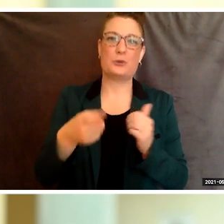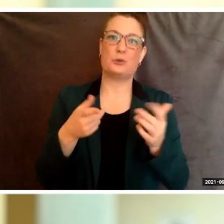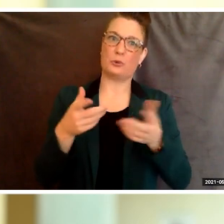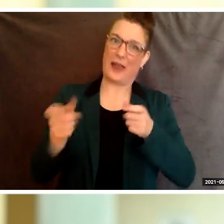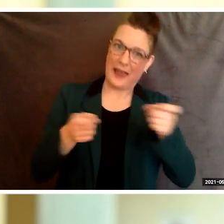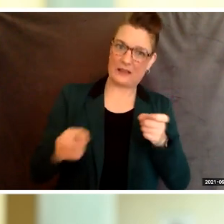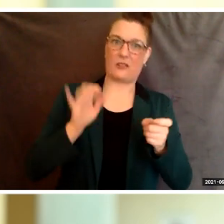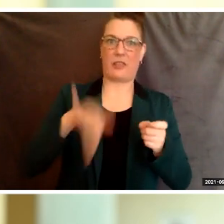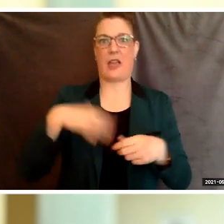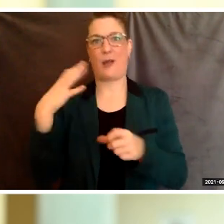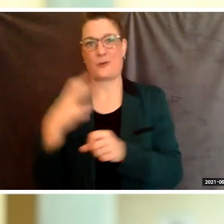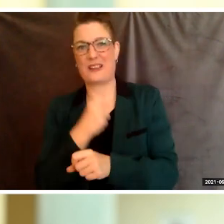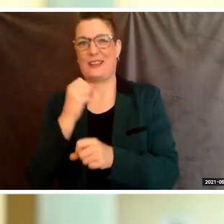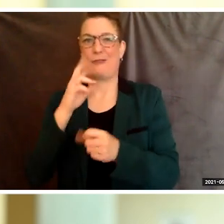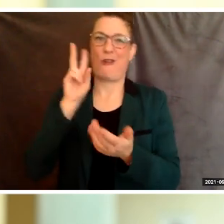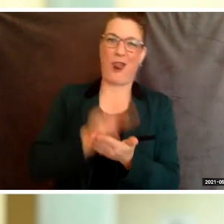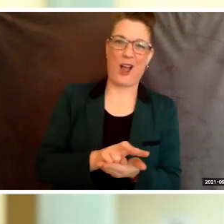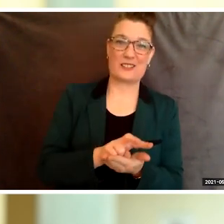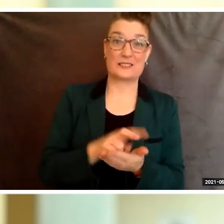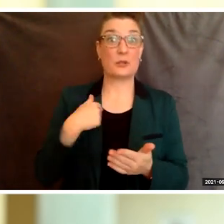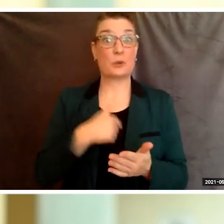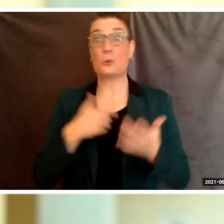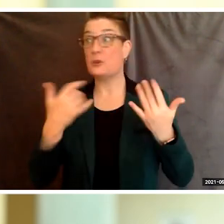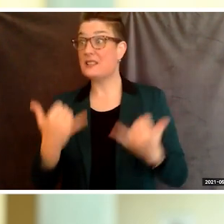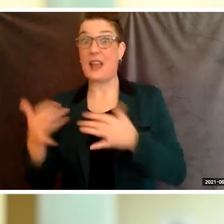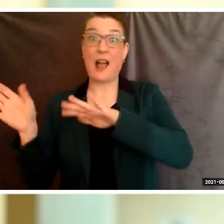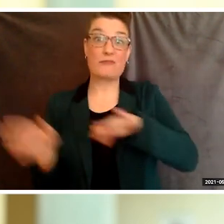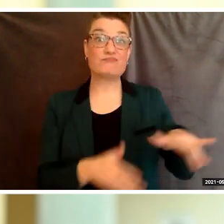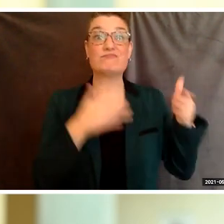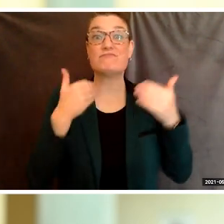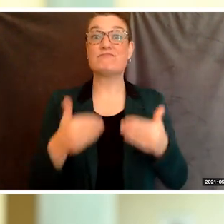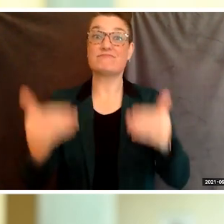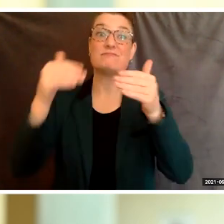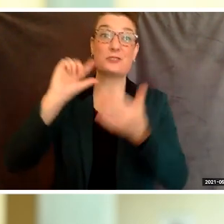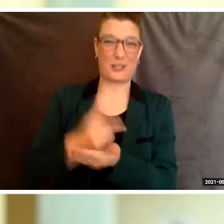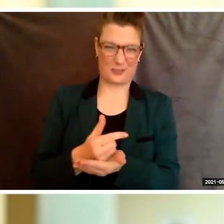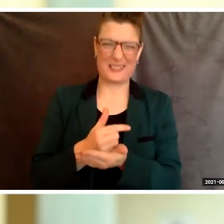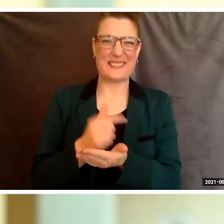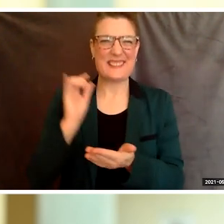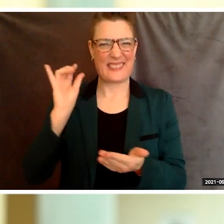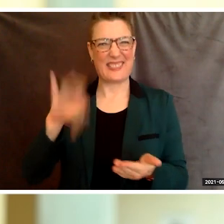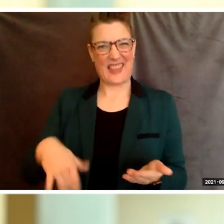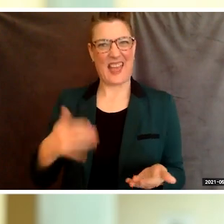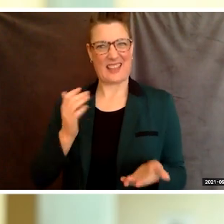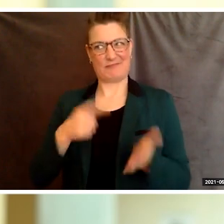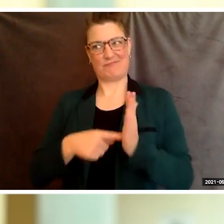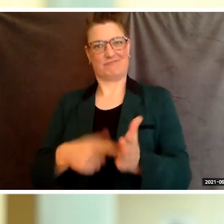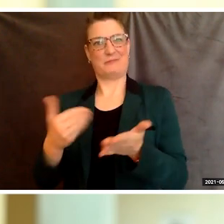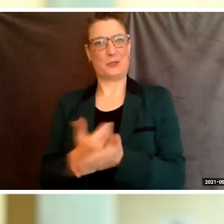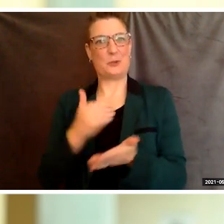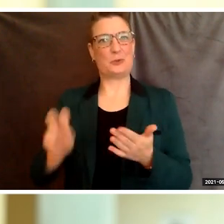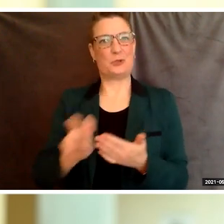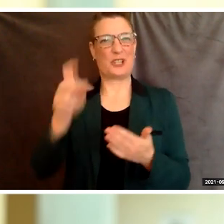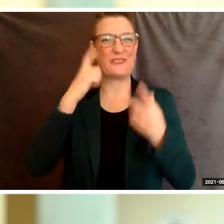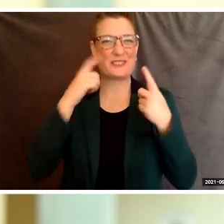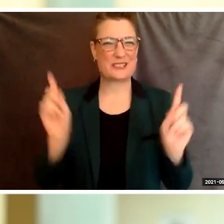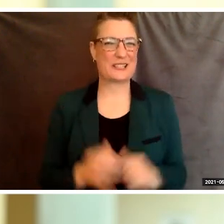we are on a new journey to success. I believe that we are all destined for greatness. I grew up in Richmond, California